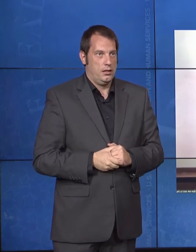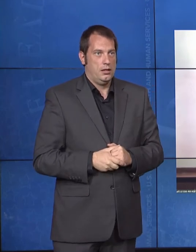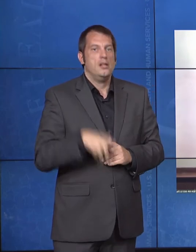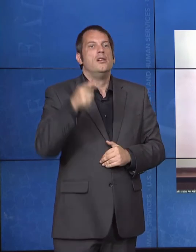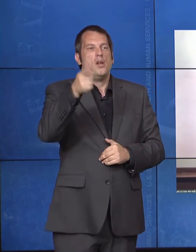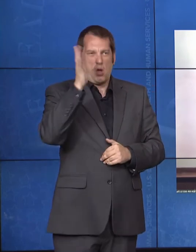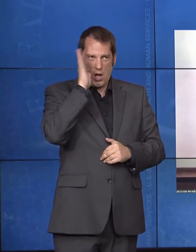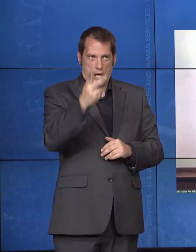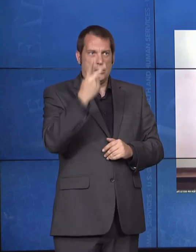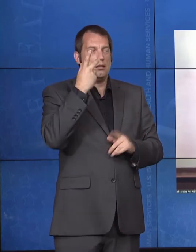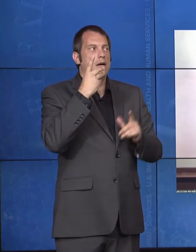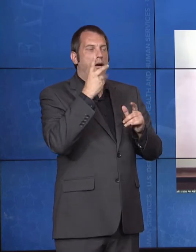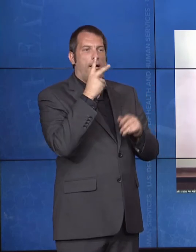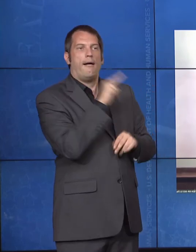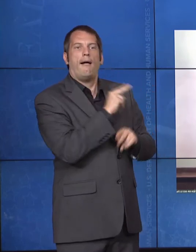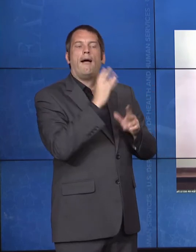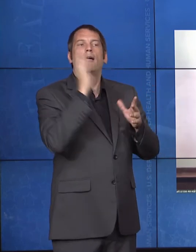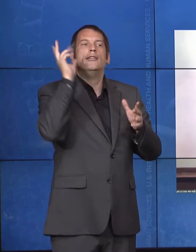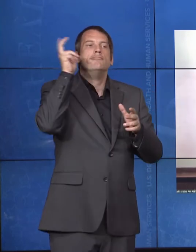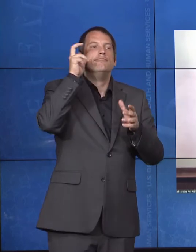to achieve the promise of the ADA.